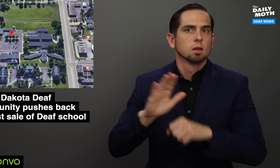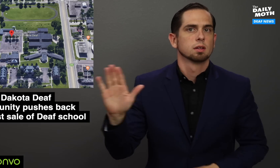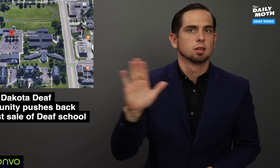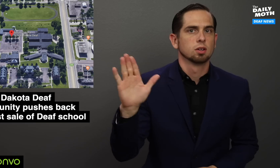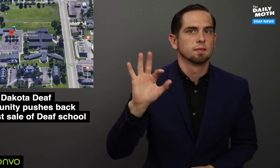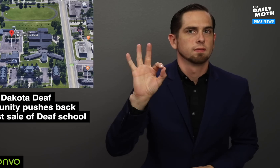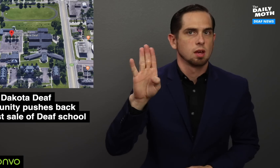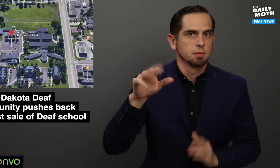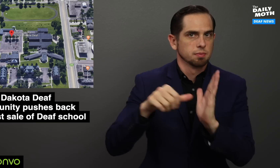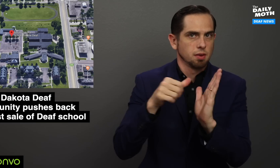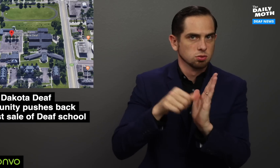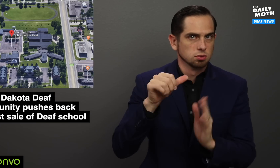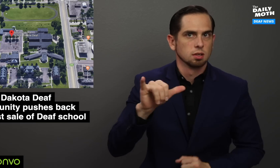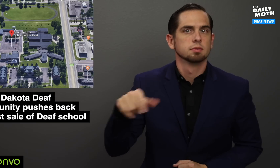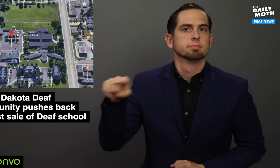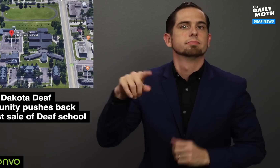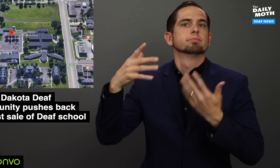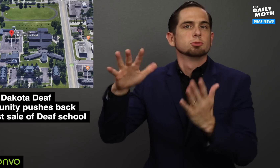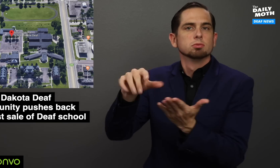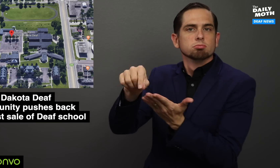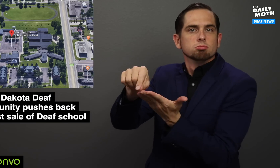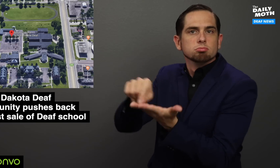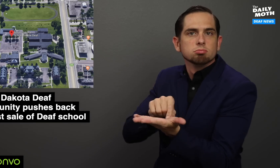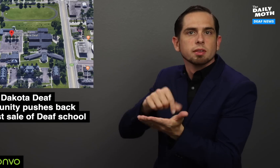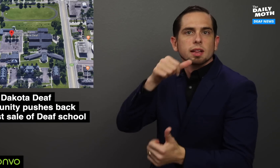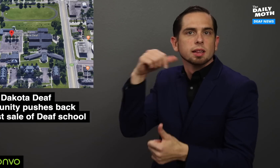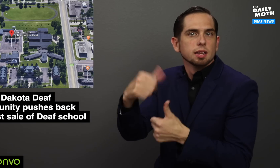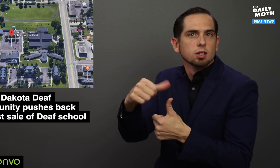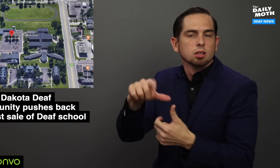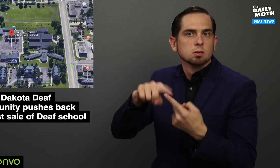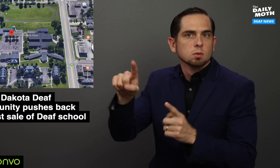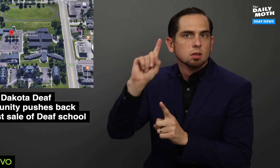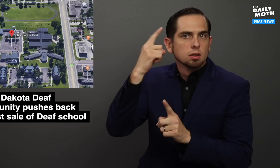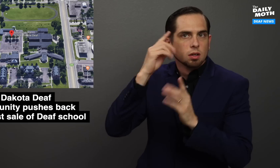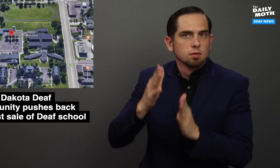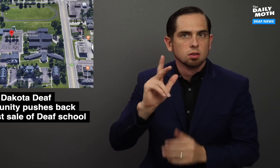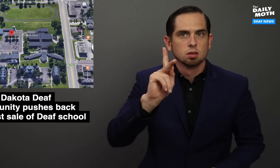on their Facebook page that they wrote a letter to Governor